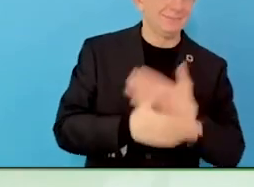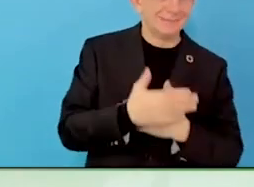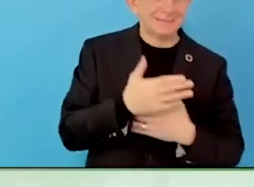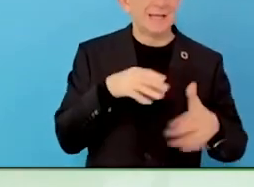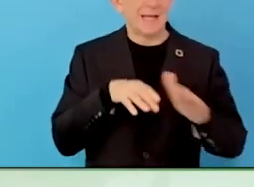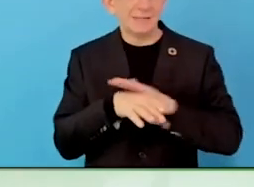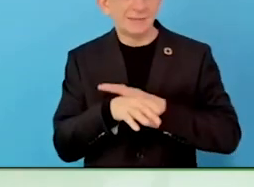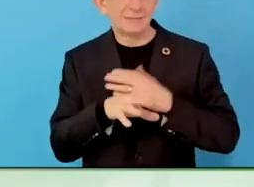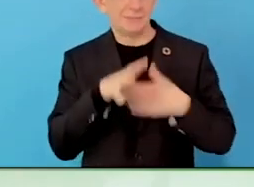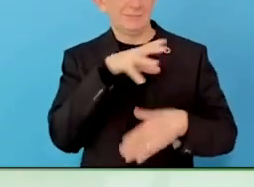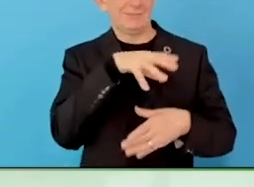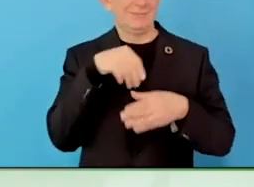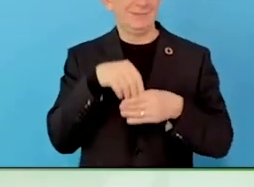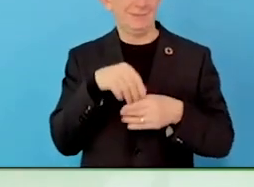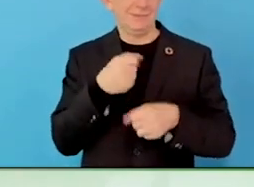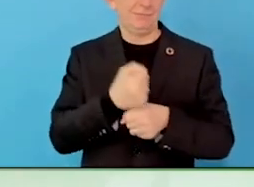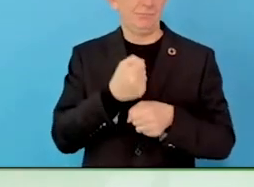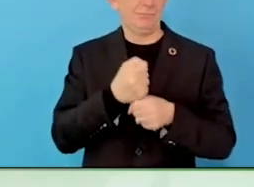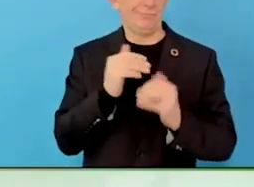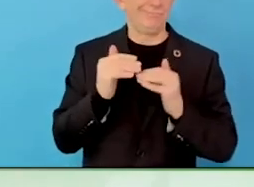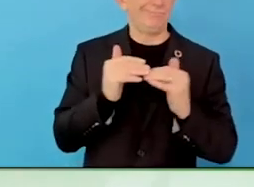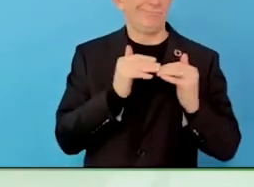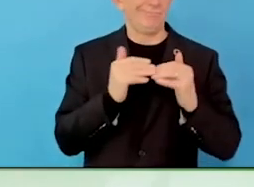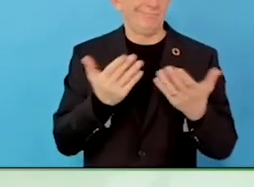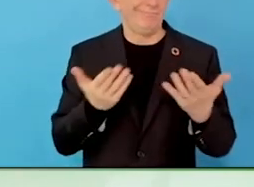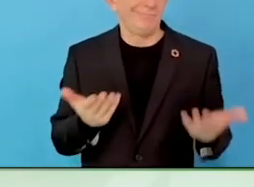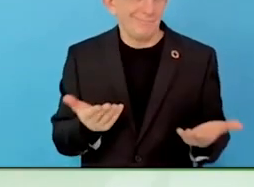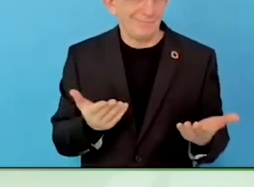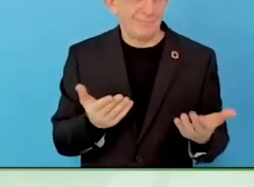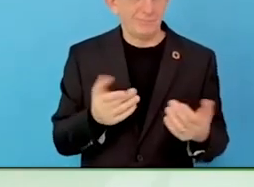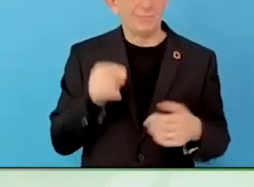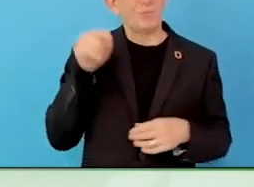The second shift, when we talk about labour markets, the second